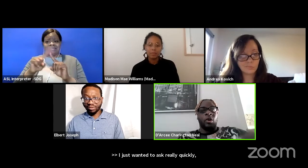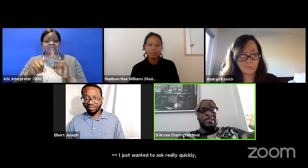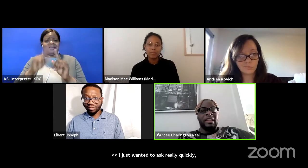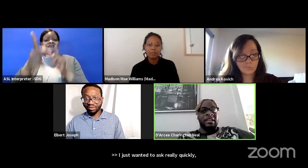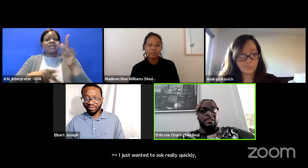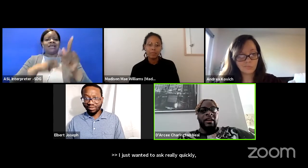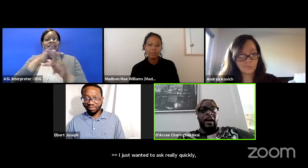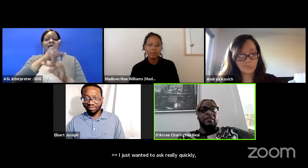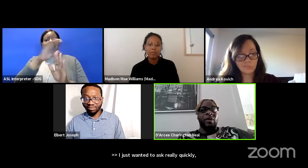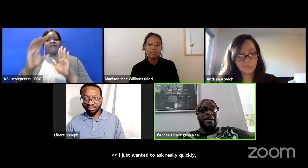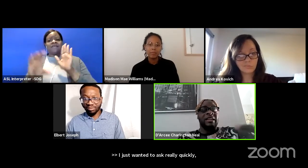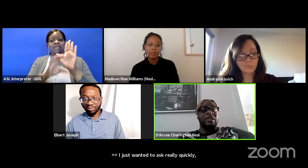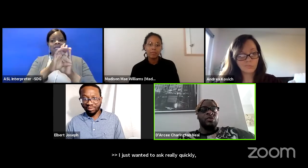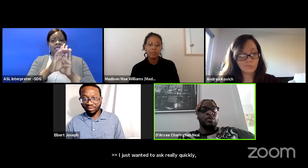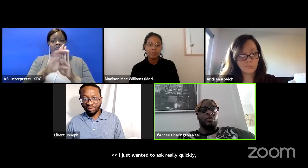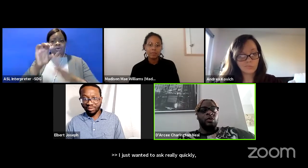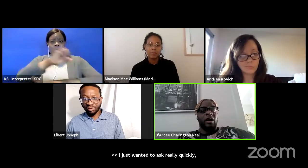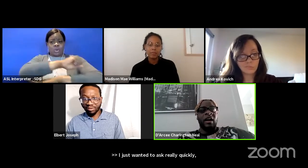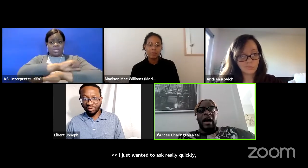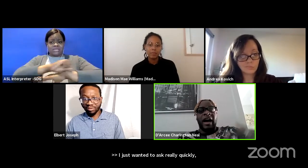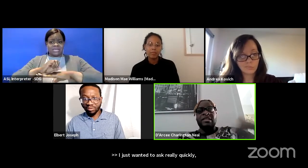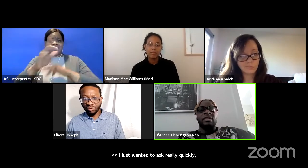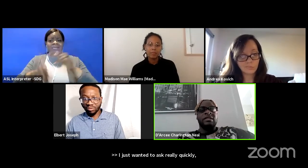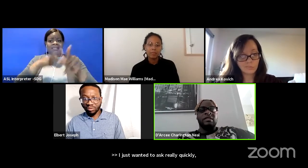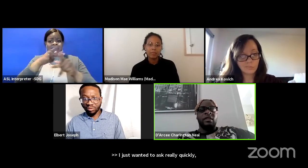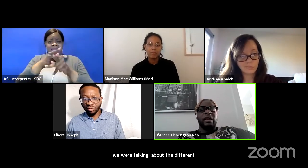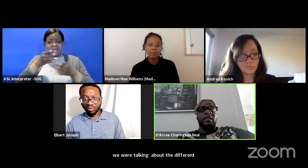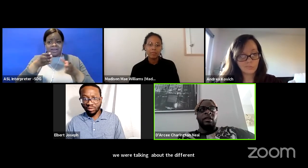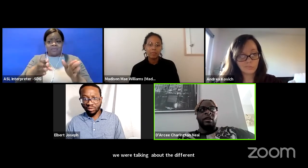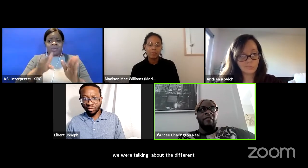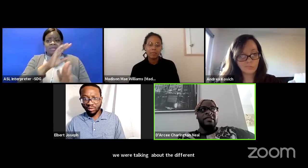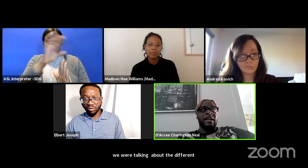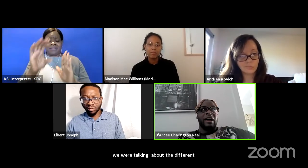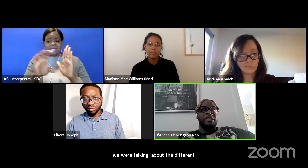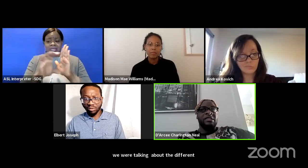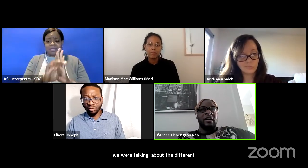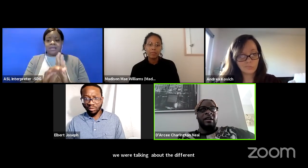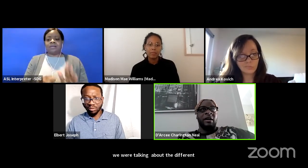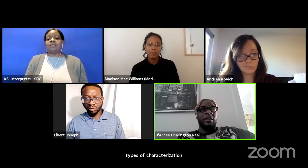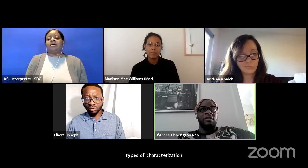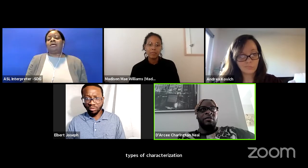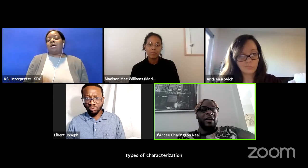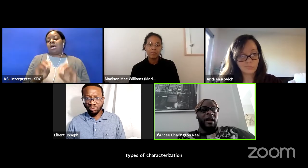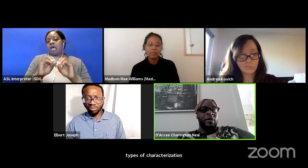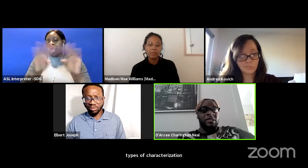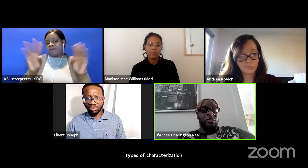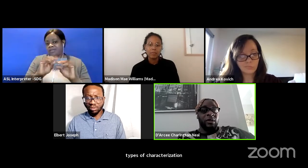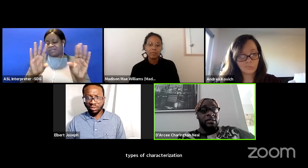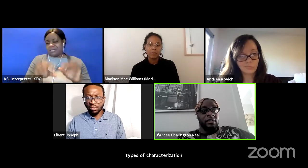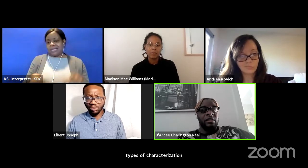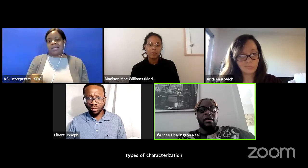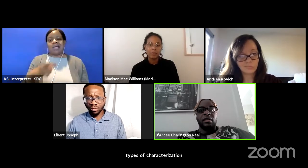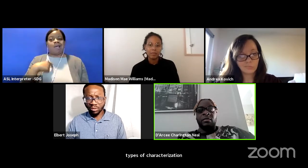one stage and the kind of ways that character would work I just wanted to know, like, you know obviously I was just talking about the way that I was doing Ursula.